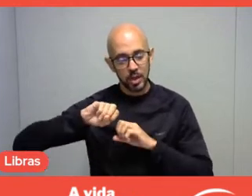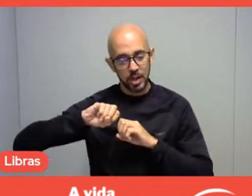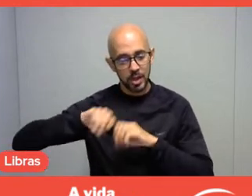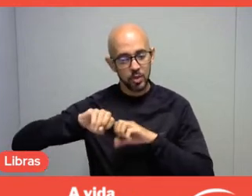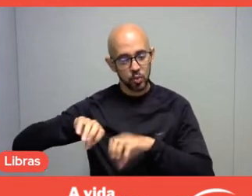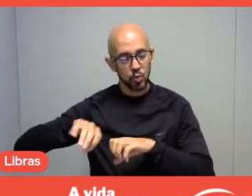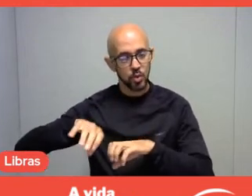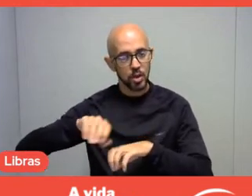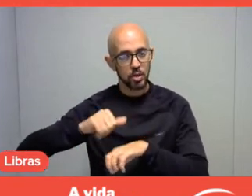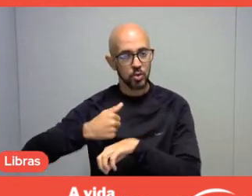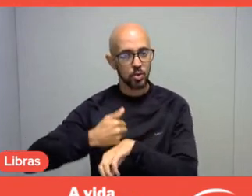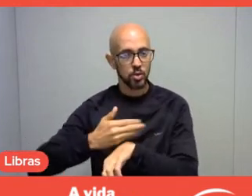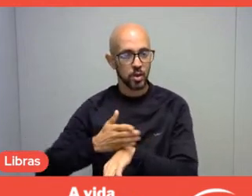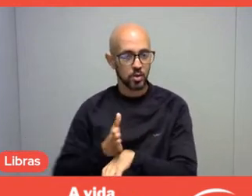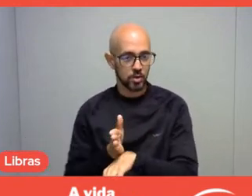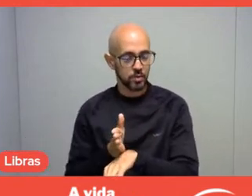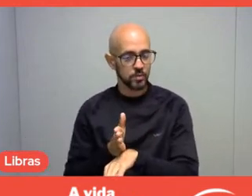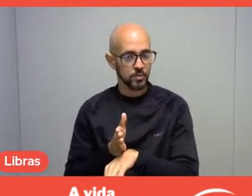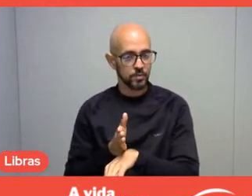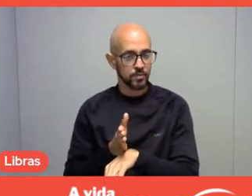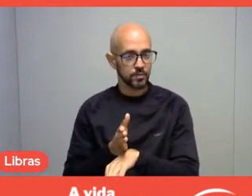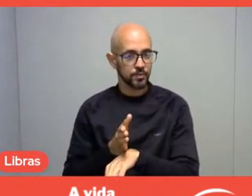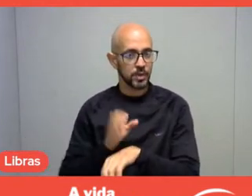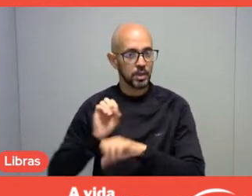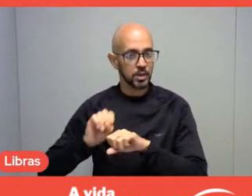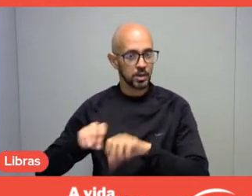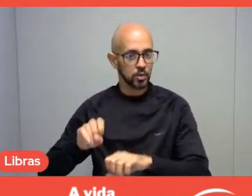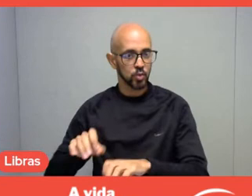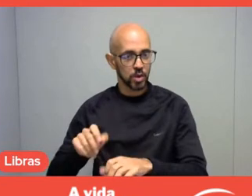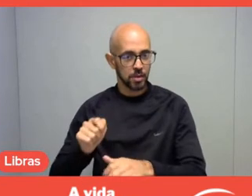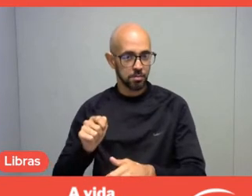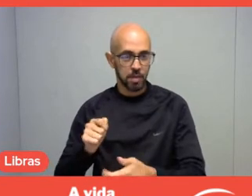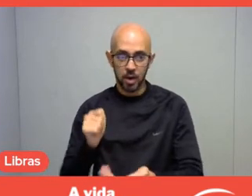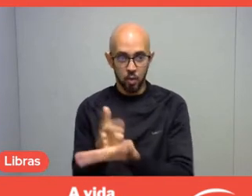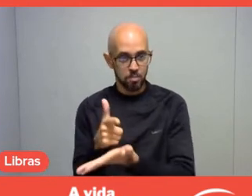The market, it educates for consumption of any product.